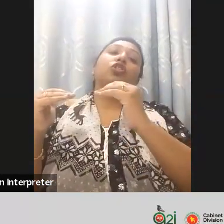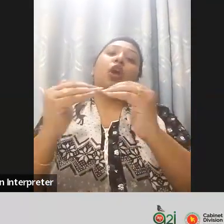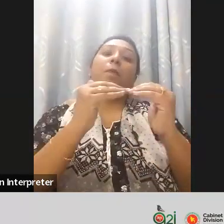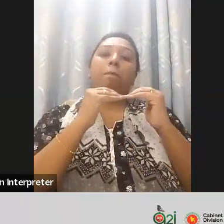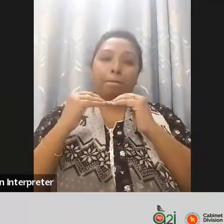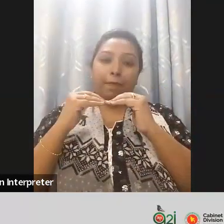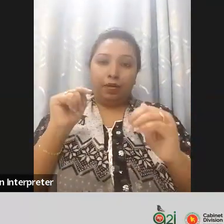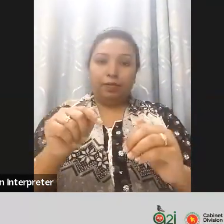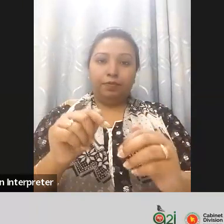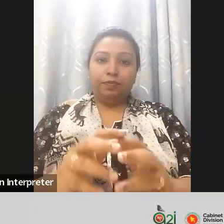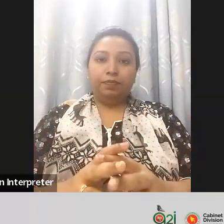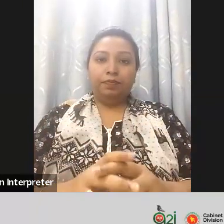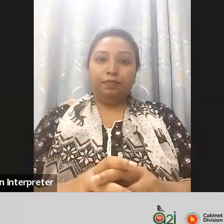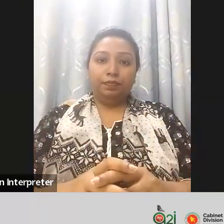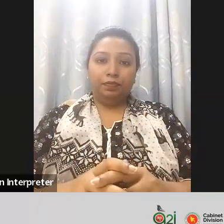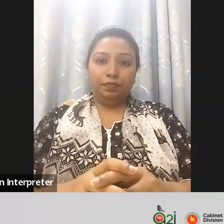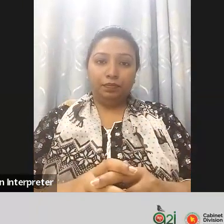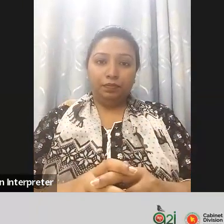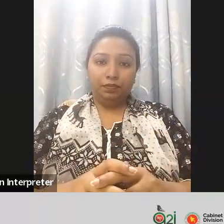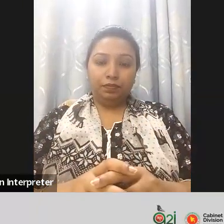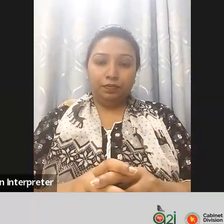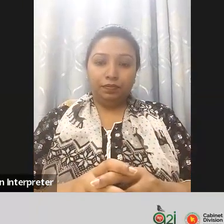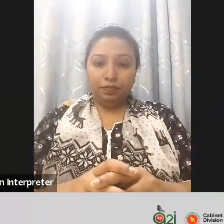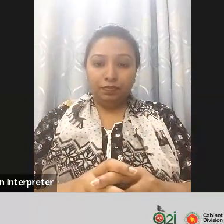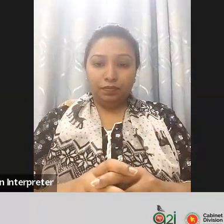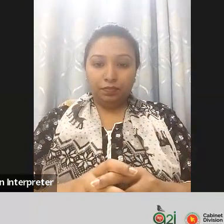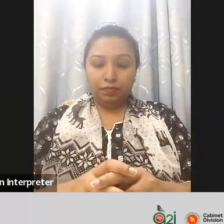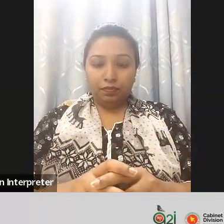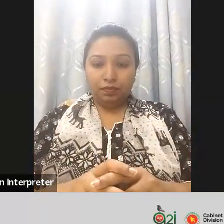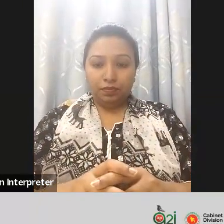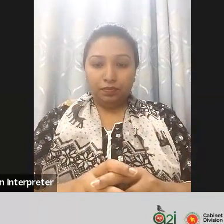innovation it'll be a global Center the way we're designing it. We have several Global